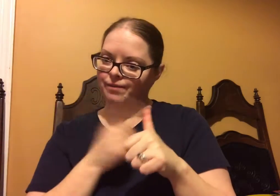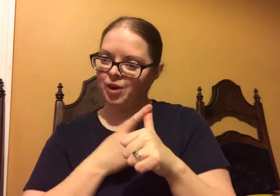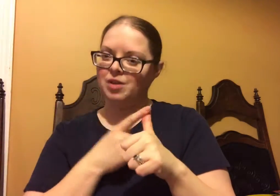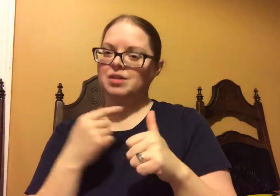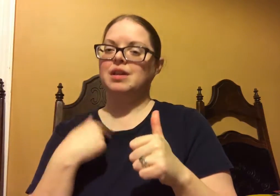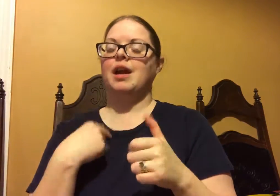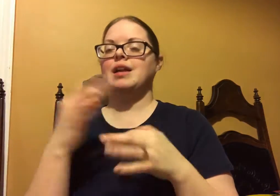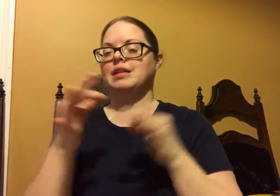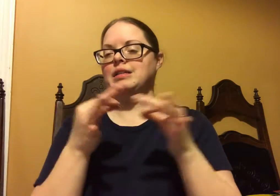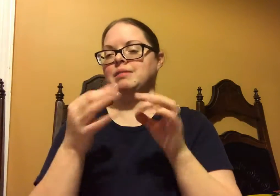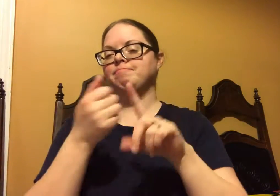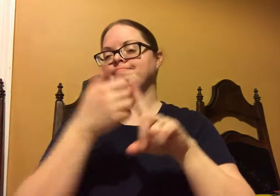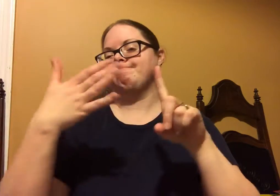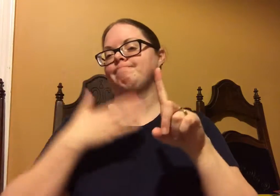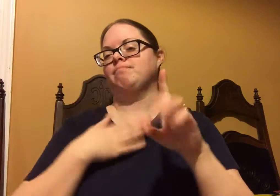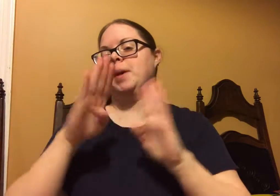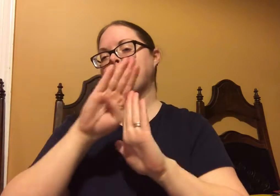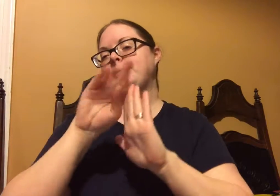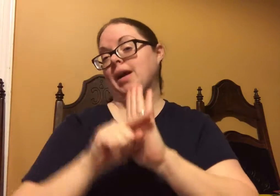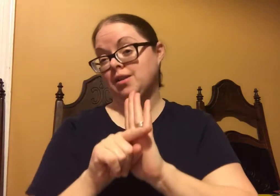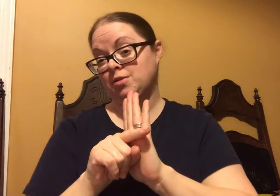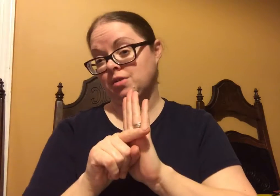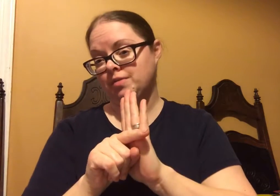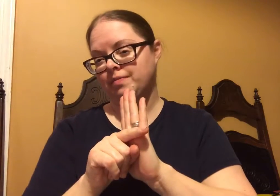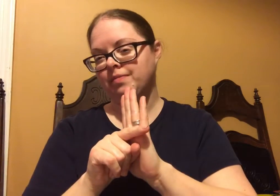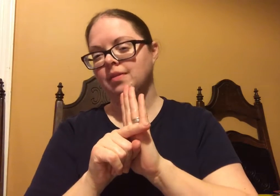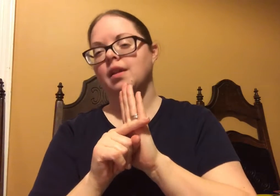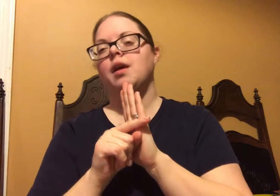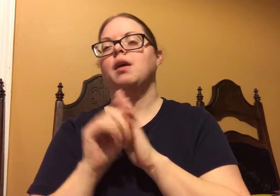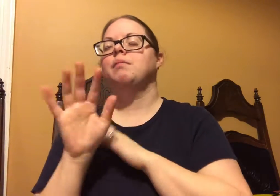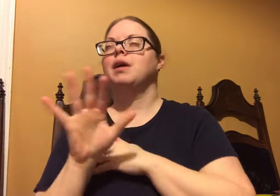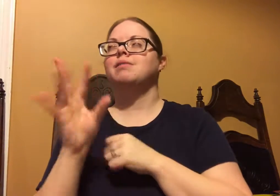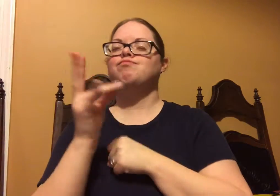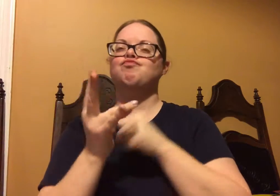but before I explain it I want to explain a little bit about my background.